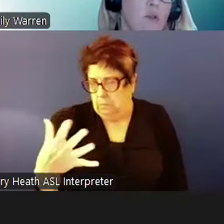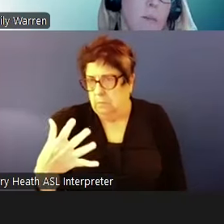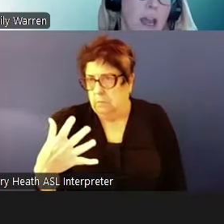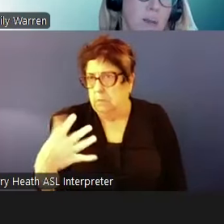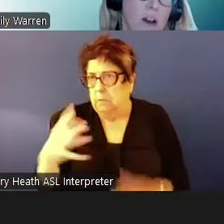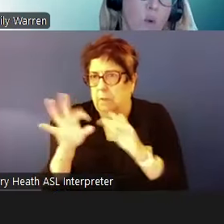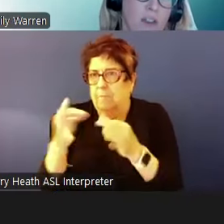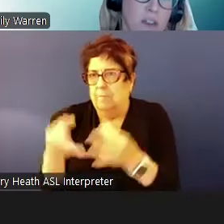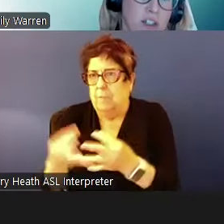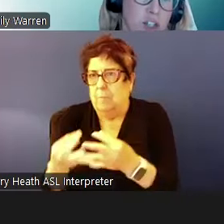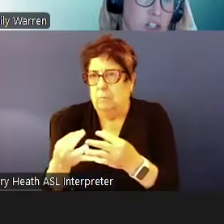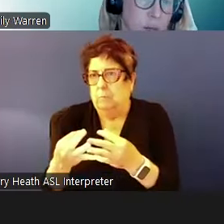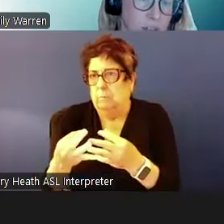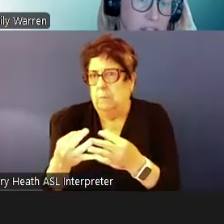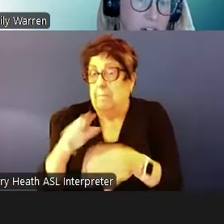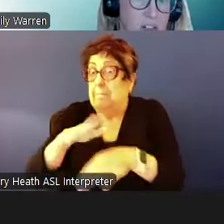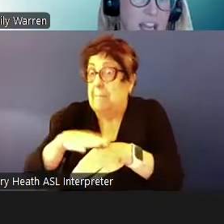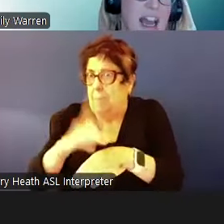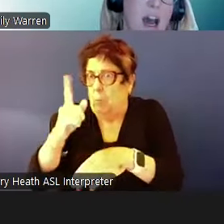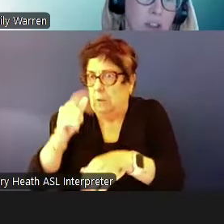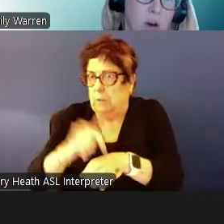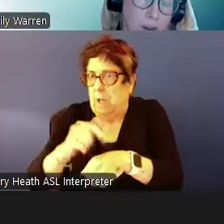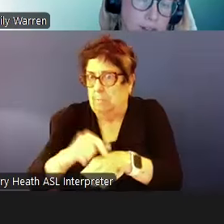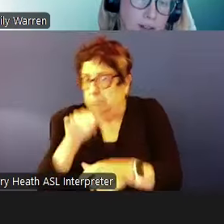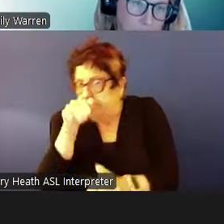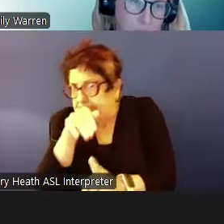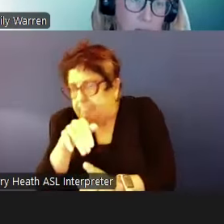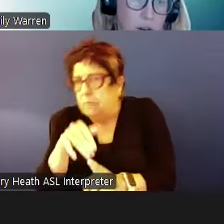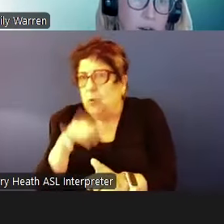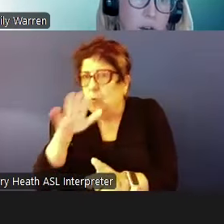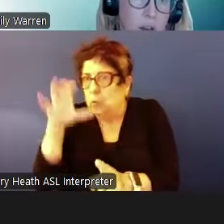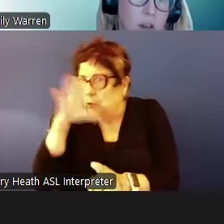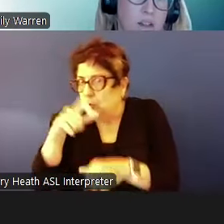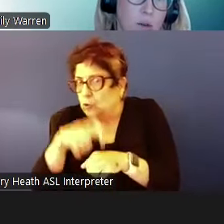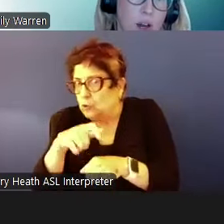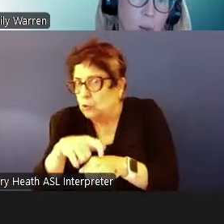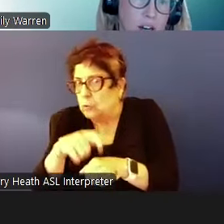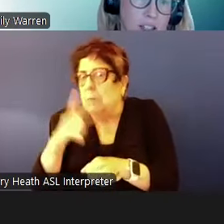reminded them of when their search term expires and how they request an extension. The hope is